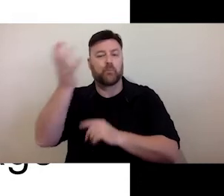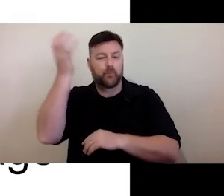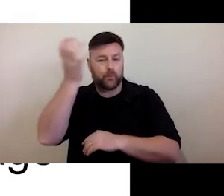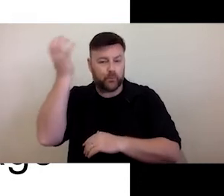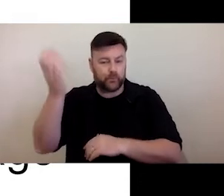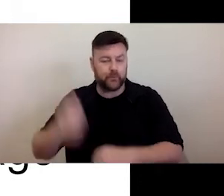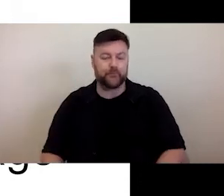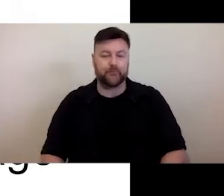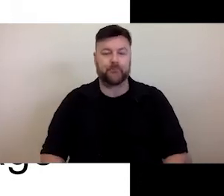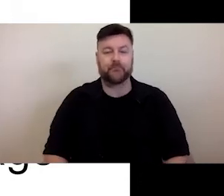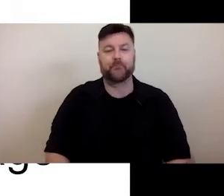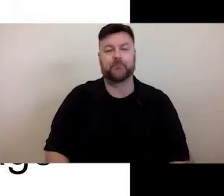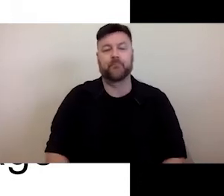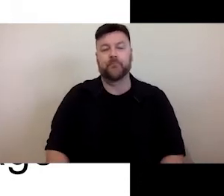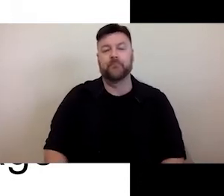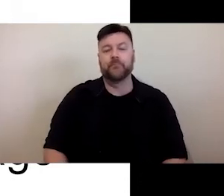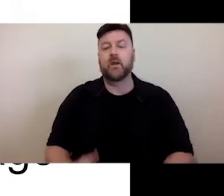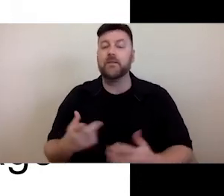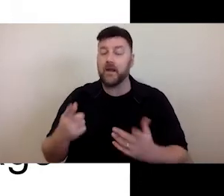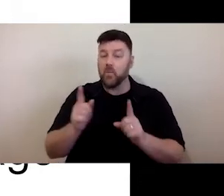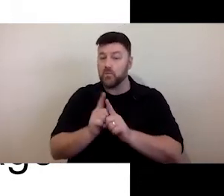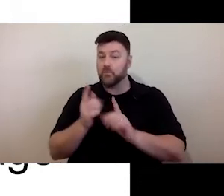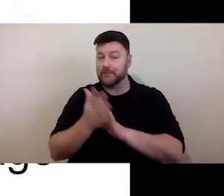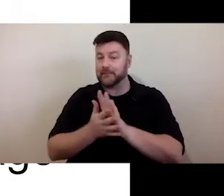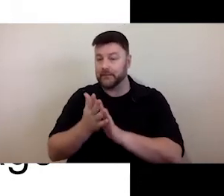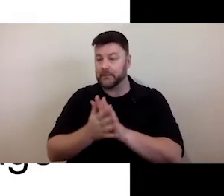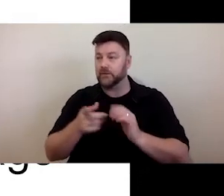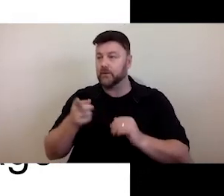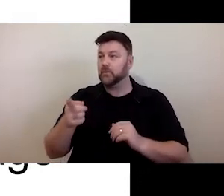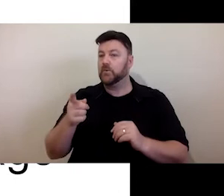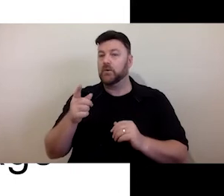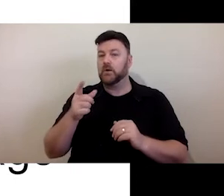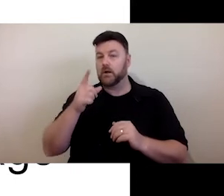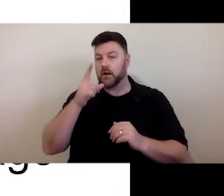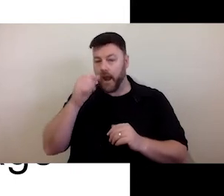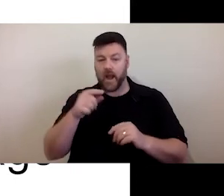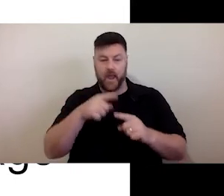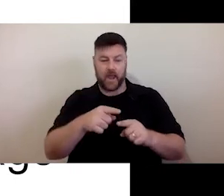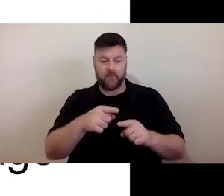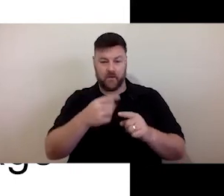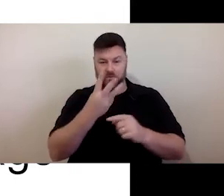across, and being able to put that 30-page document into something like